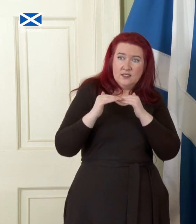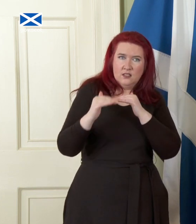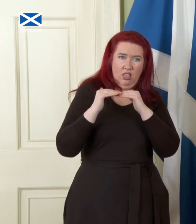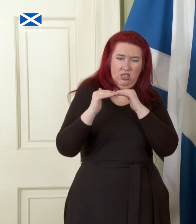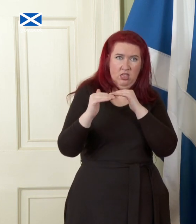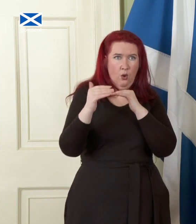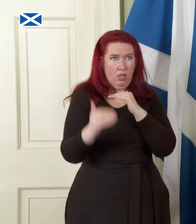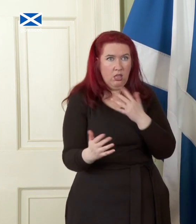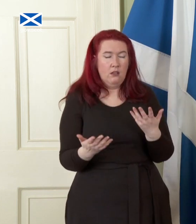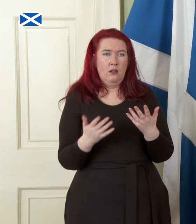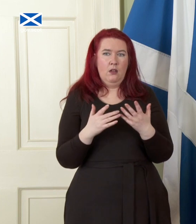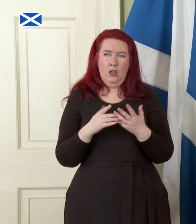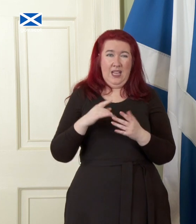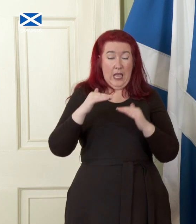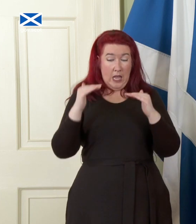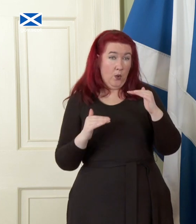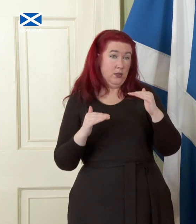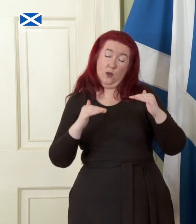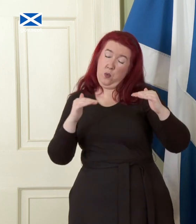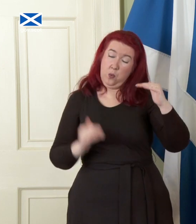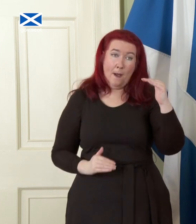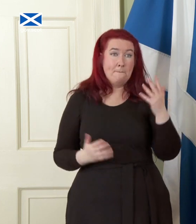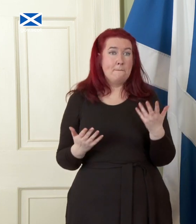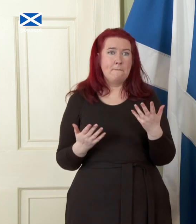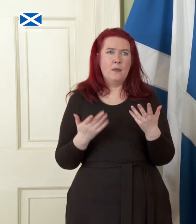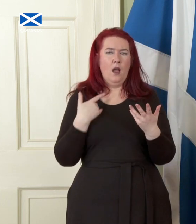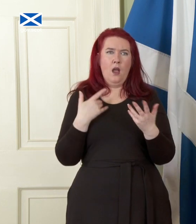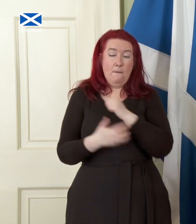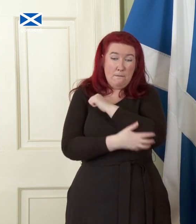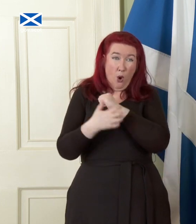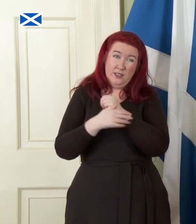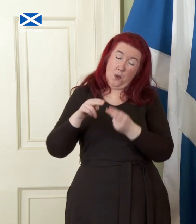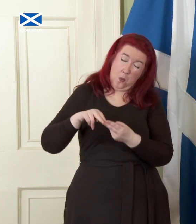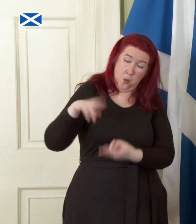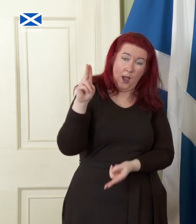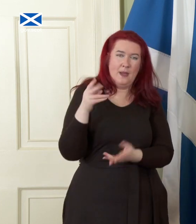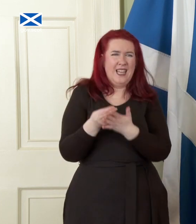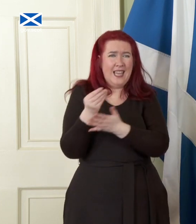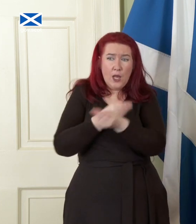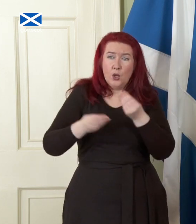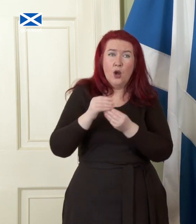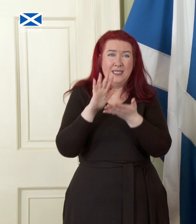high and growing inequality, rising rates of poverty, economic damage, reduced trade, and